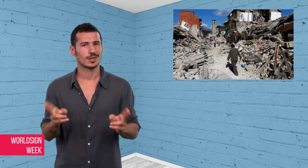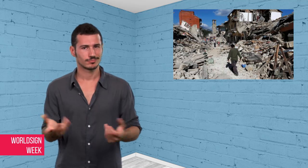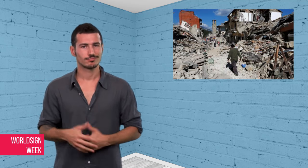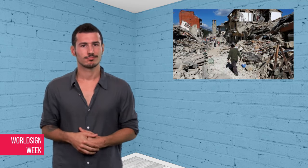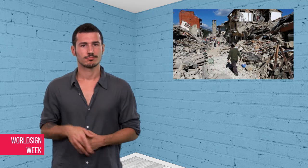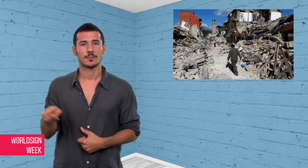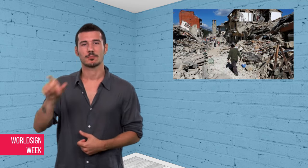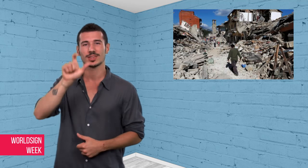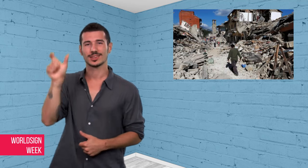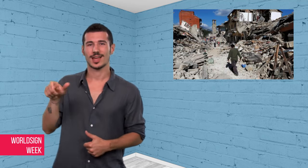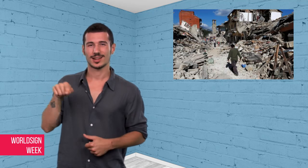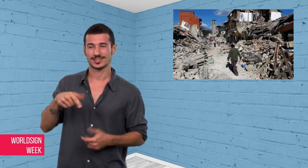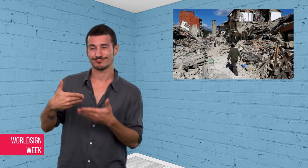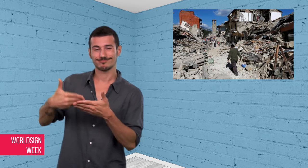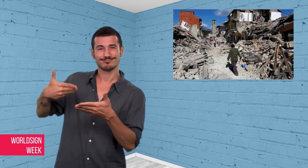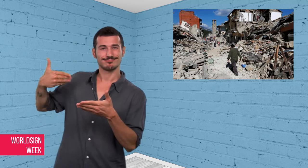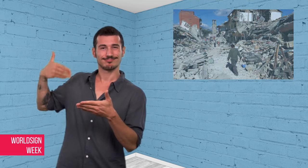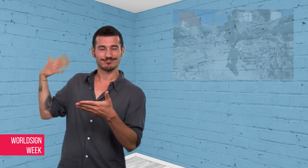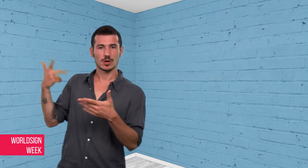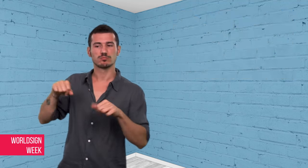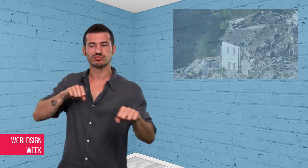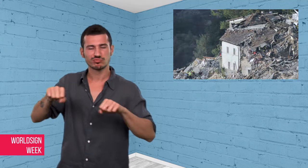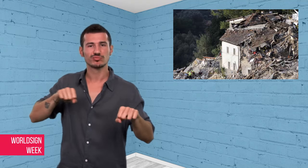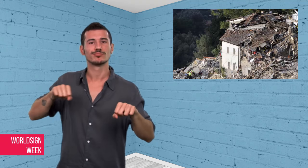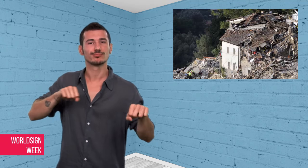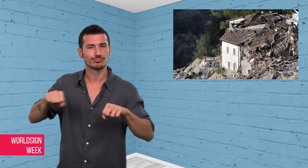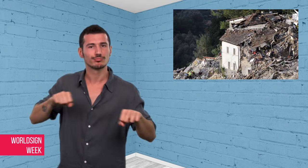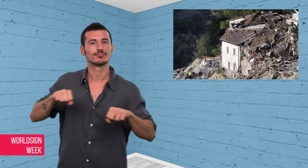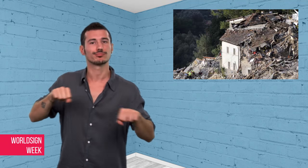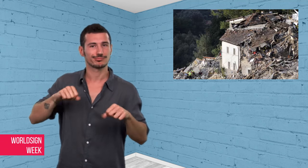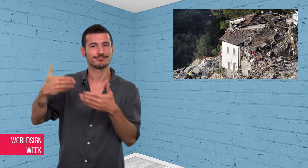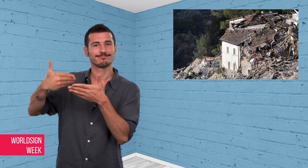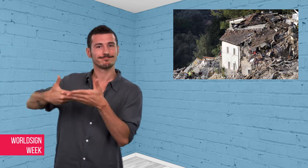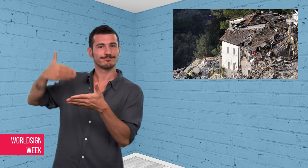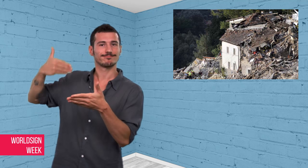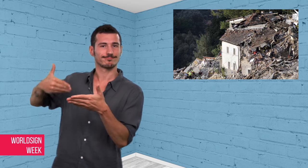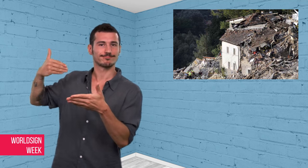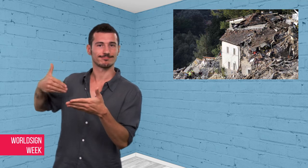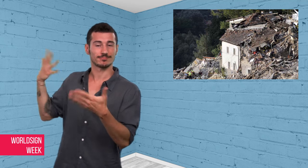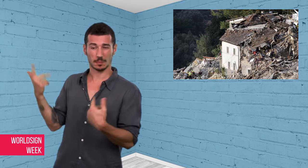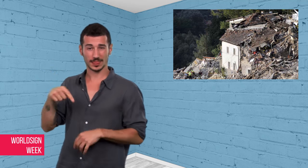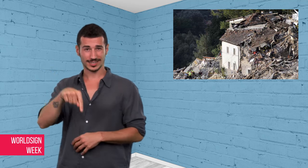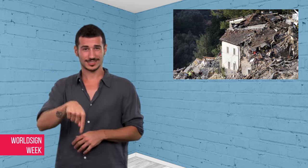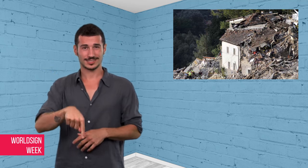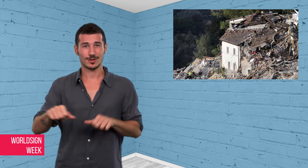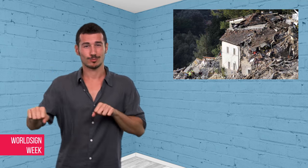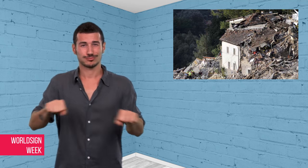It has hit Italy many time before and